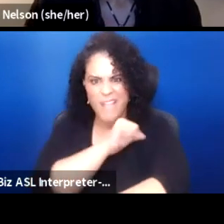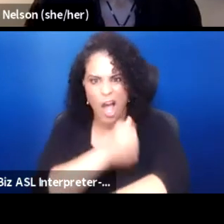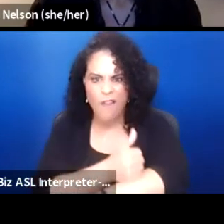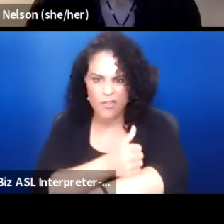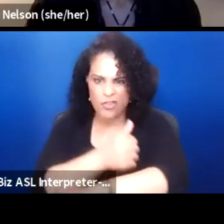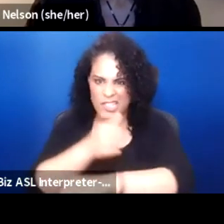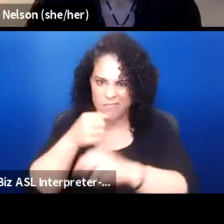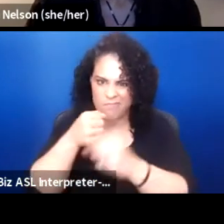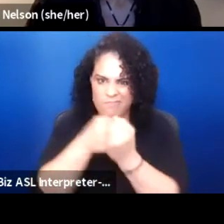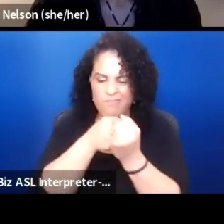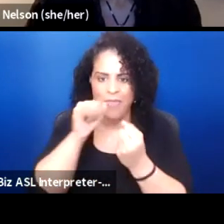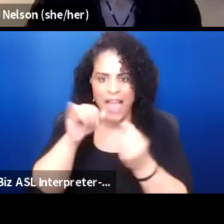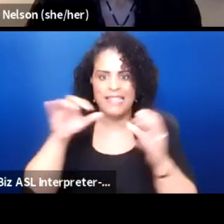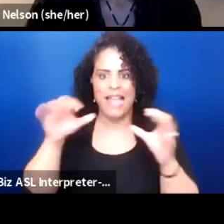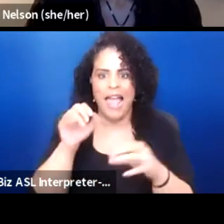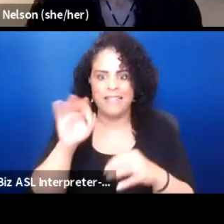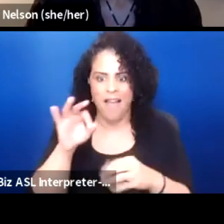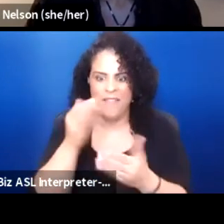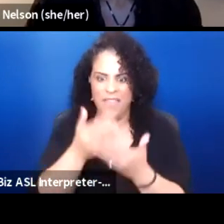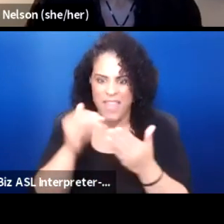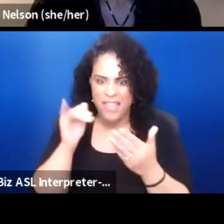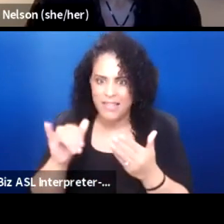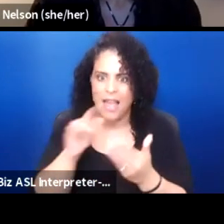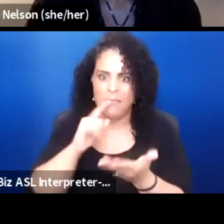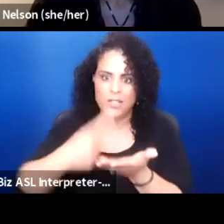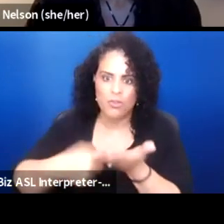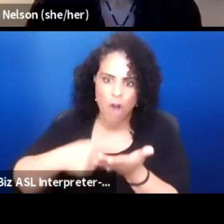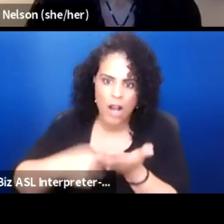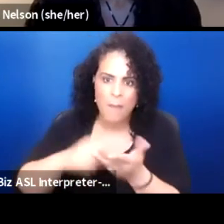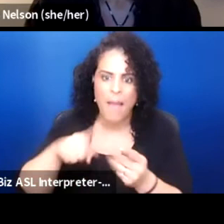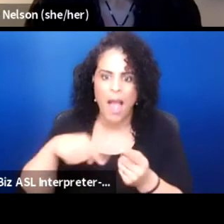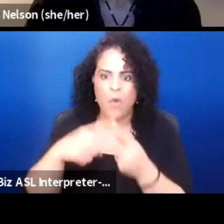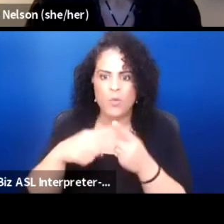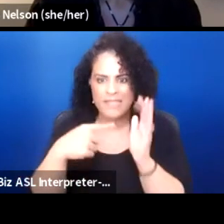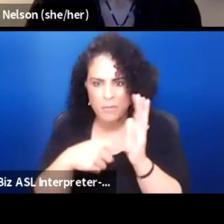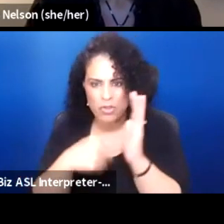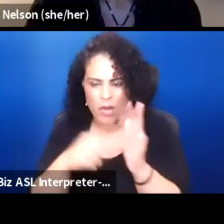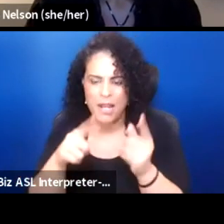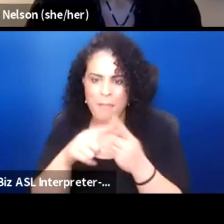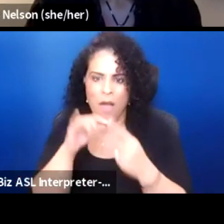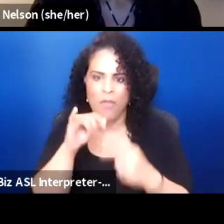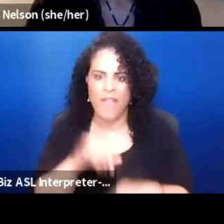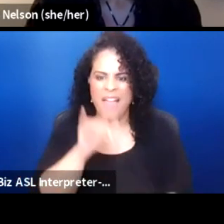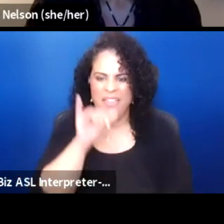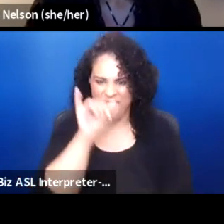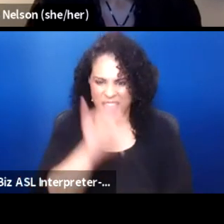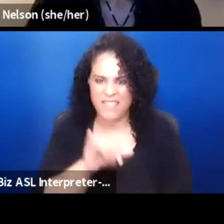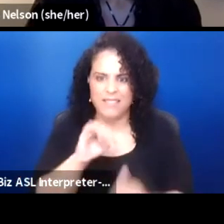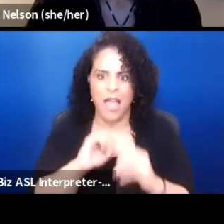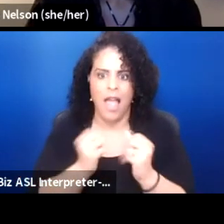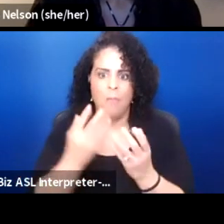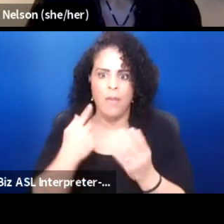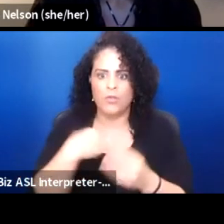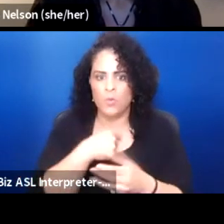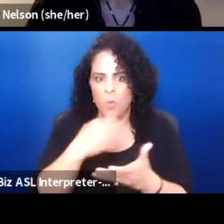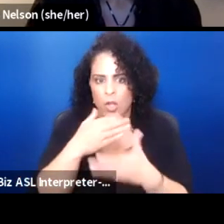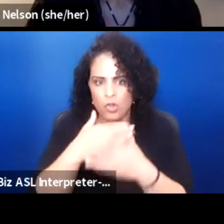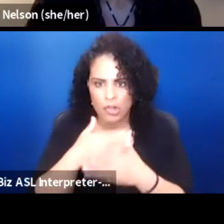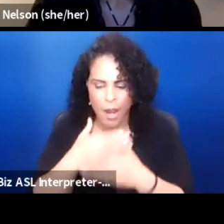and these things that are being talked about or demonstration of that, it's really just about how much we want to share, you know,